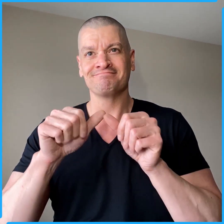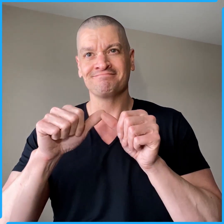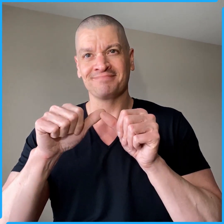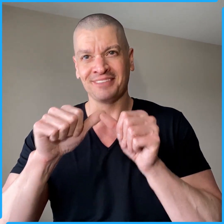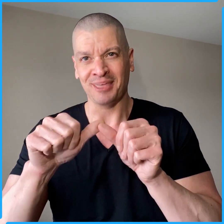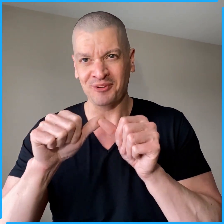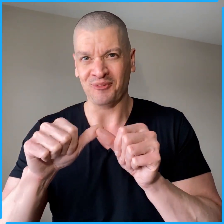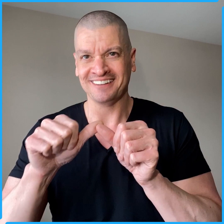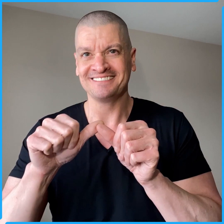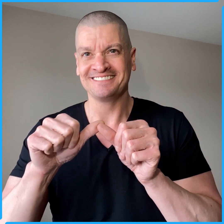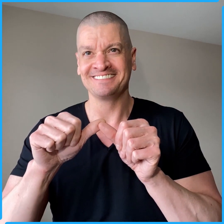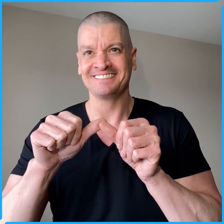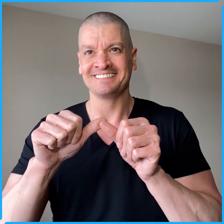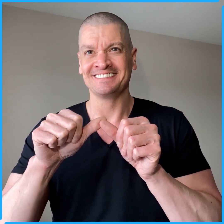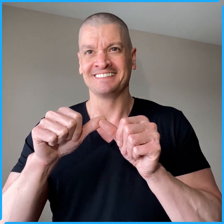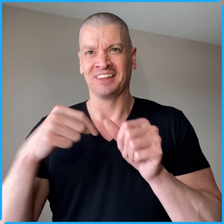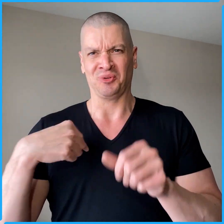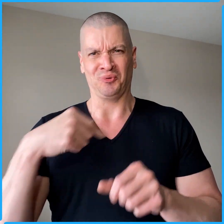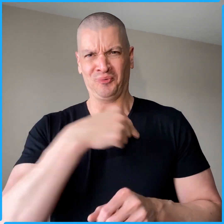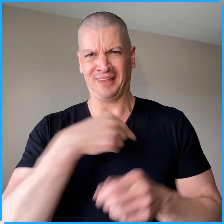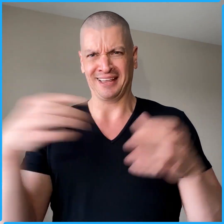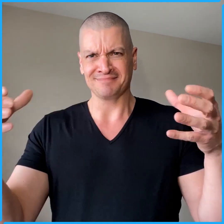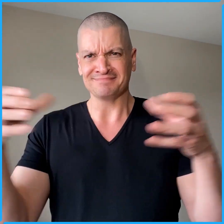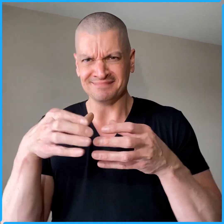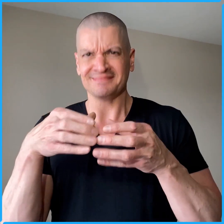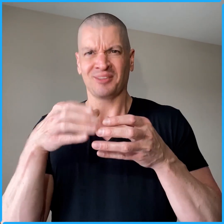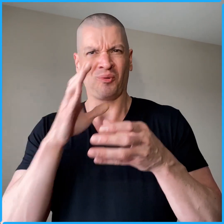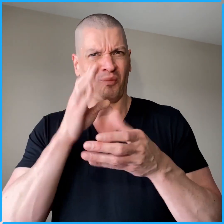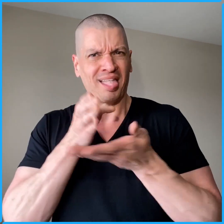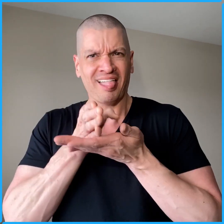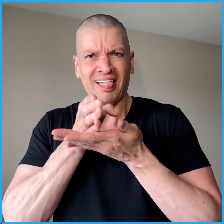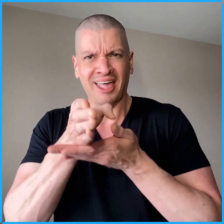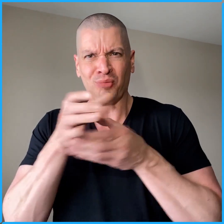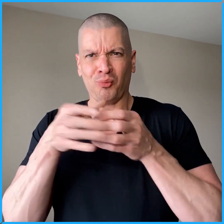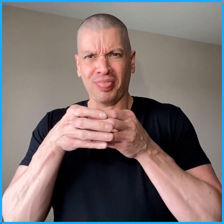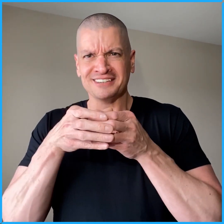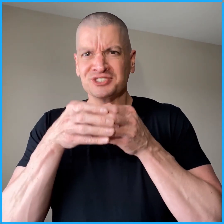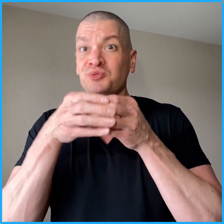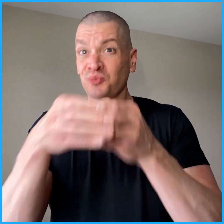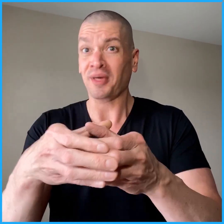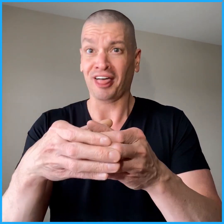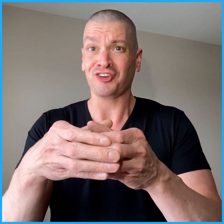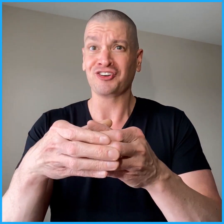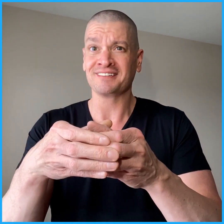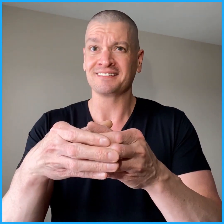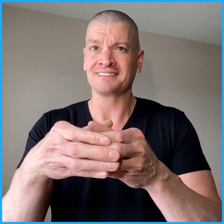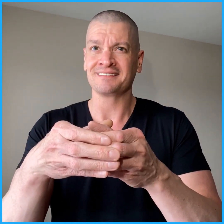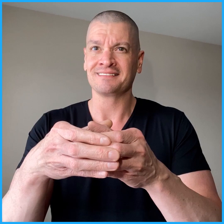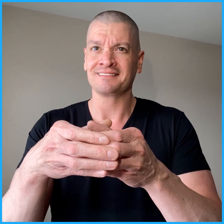Keep going. We will get through this together.